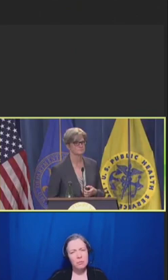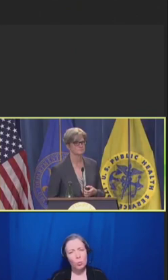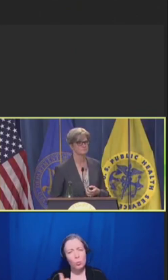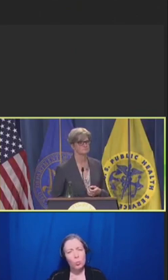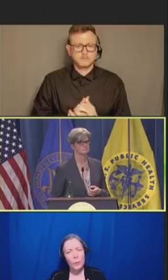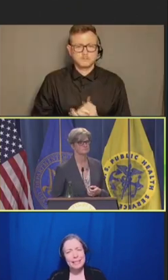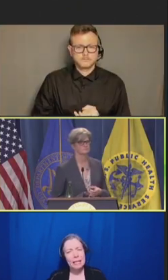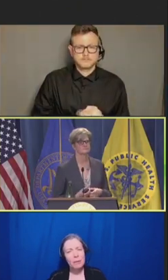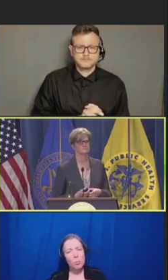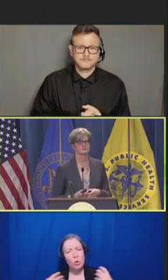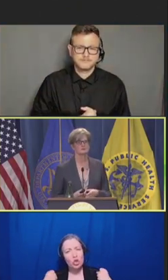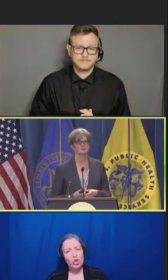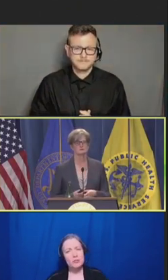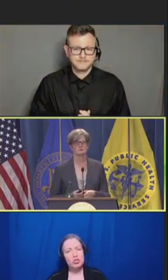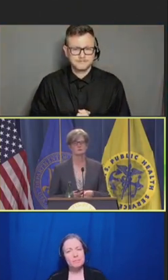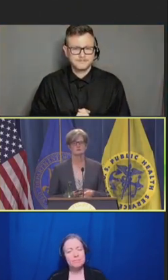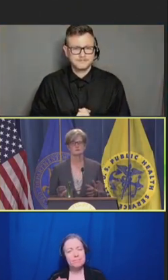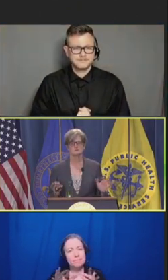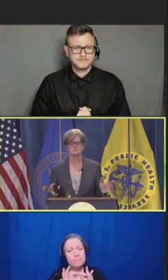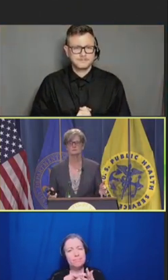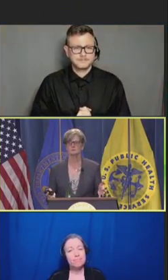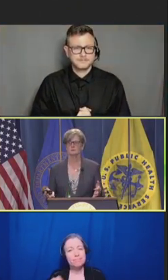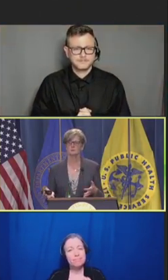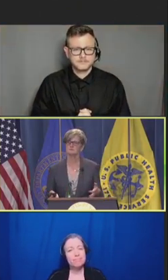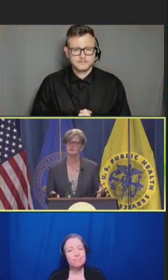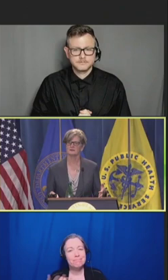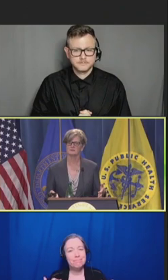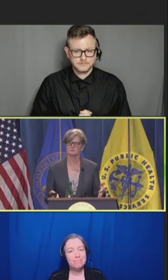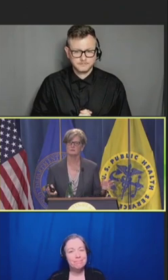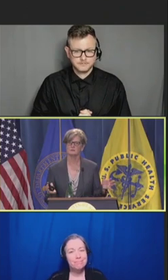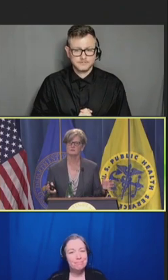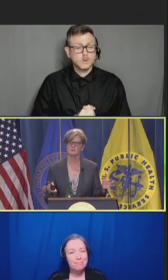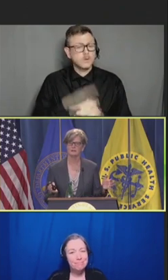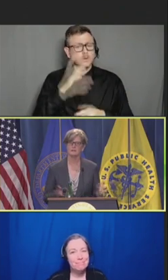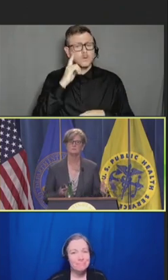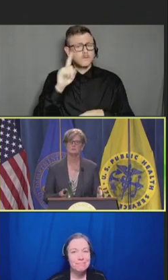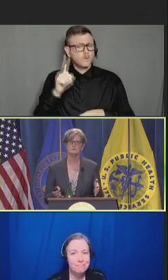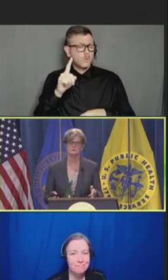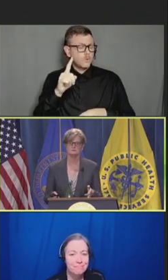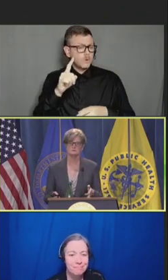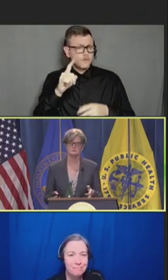So, just in summary, what I would say is we can't move this.